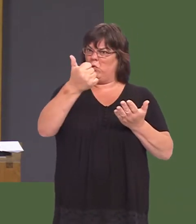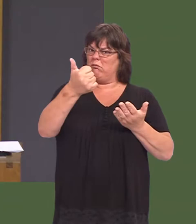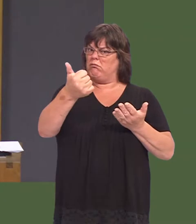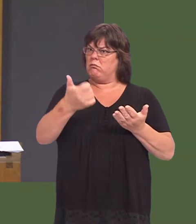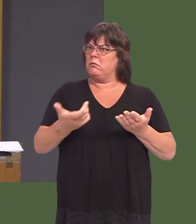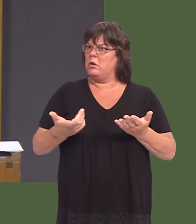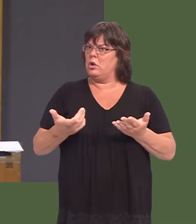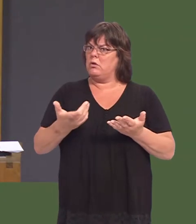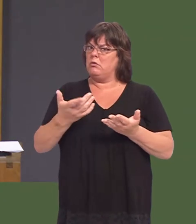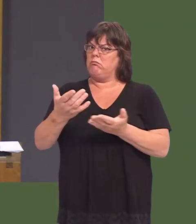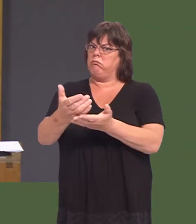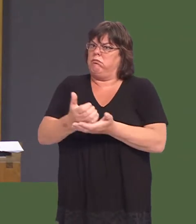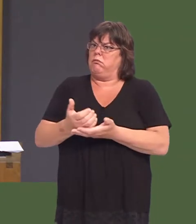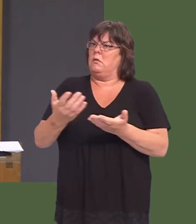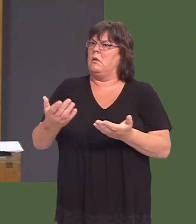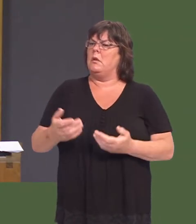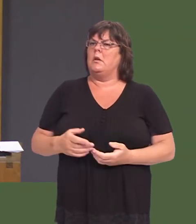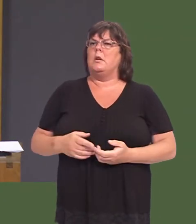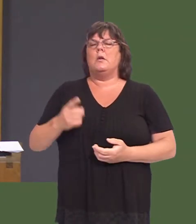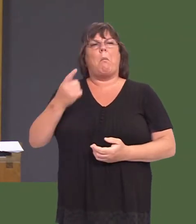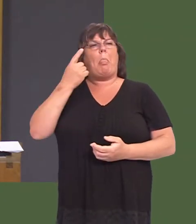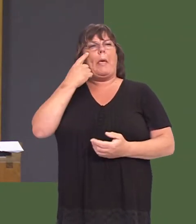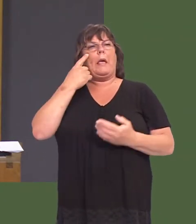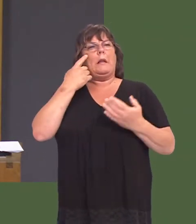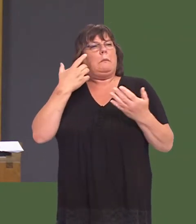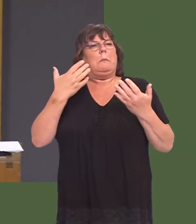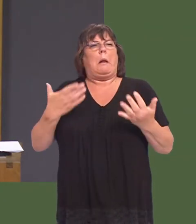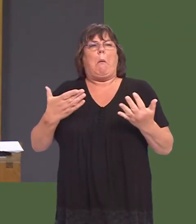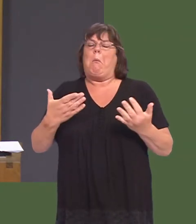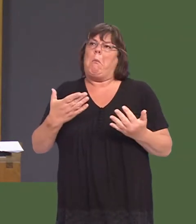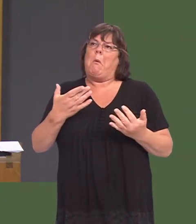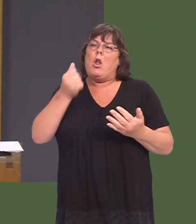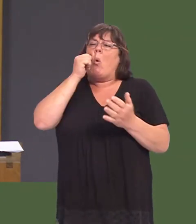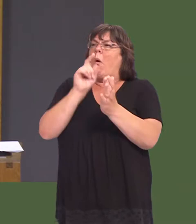And is there not a way through this, even at this late stage, that we could continue